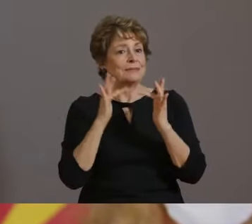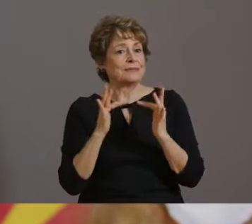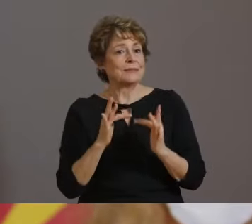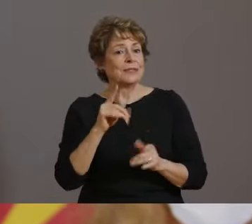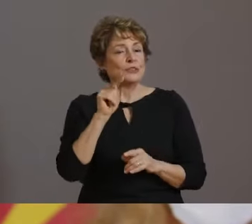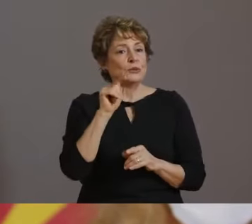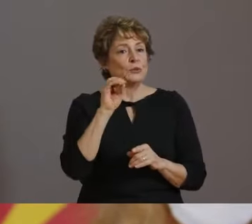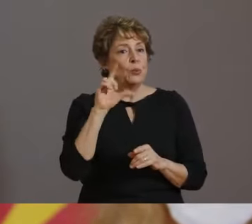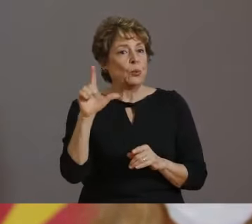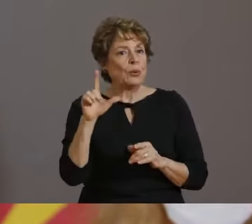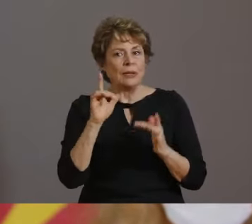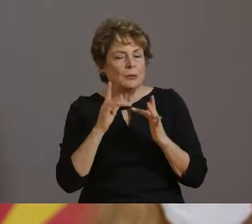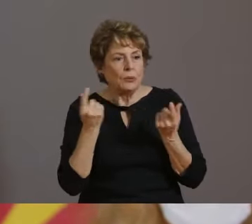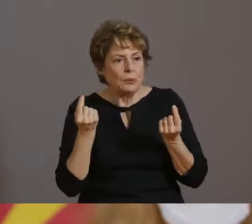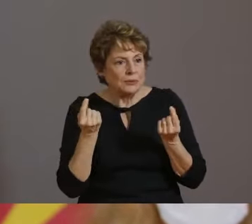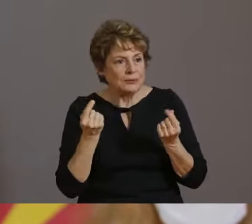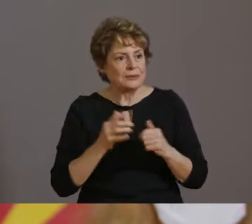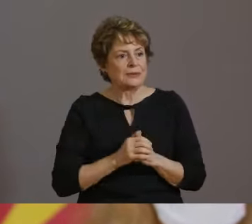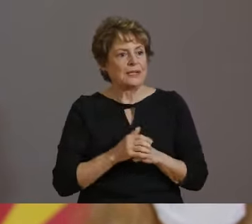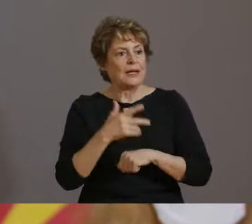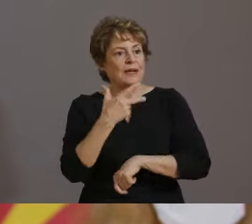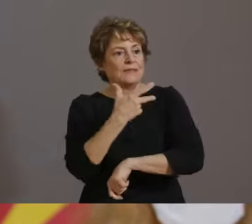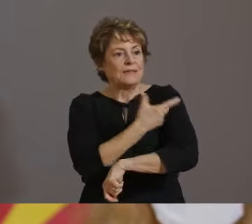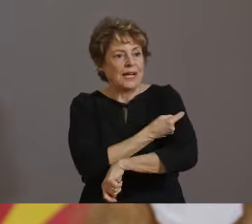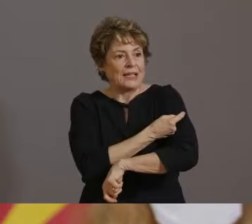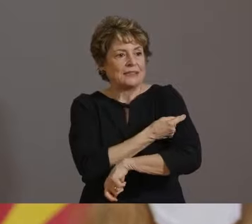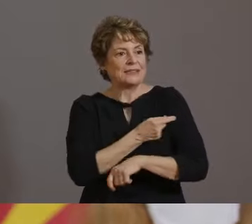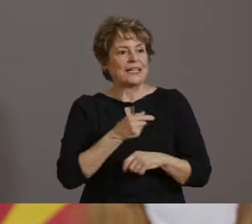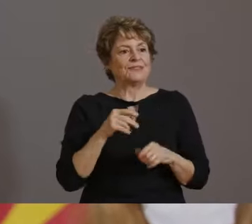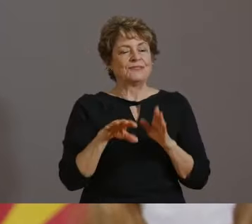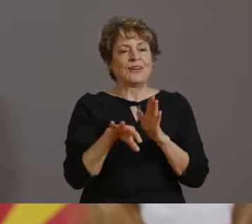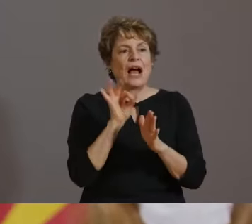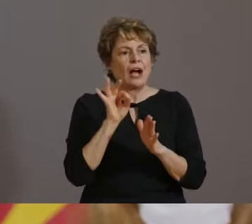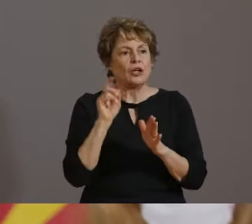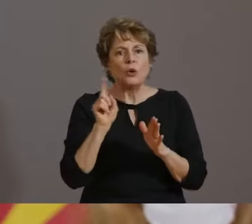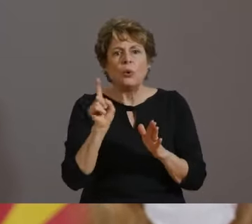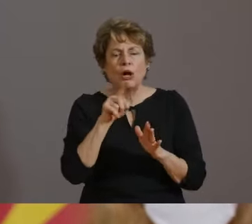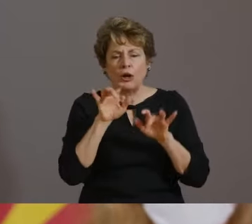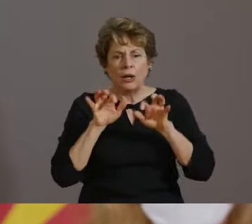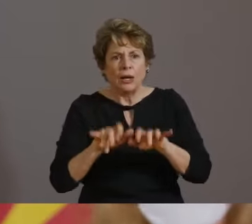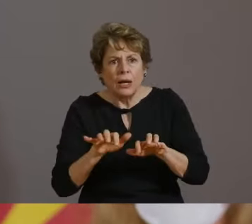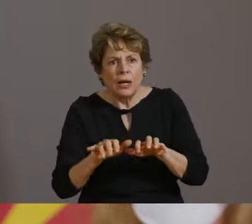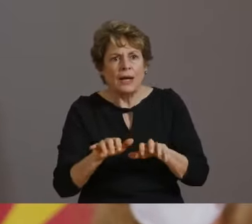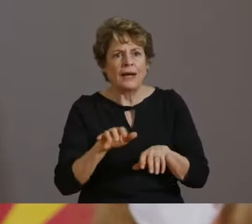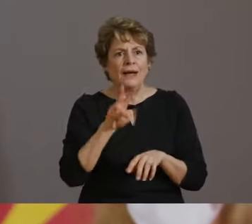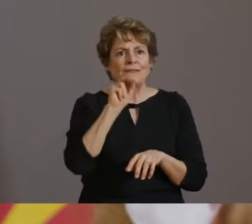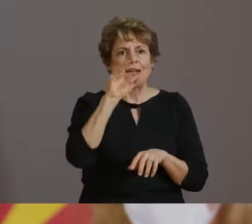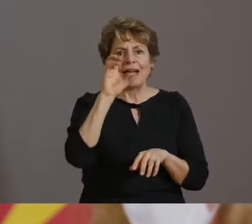THE TOOLKIT WILL PROVIDE INFORMATION AND RESOURCES, INCLUDING TO HELP BUSINESSES SET UP THEIR